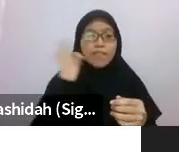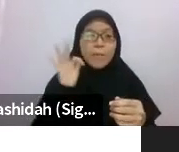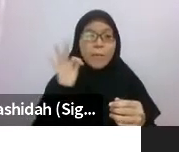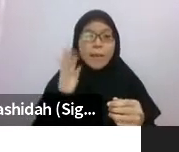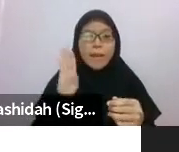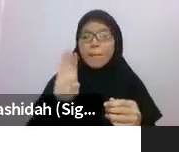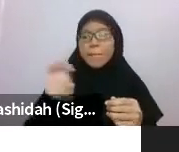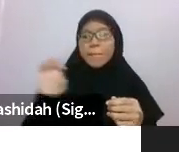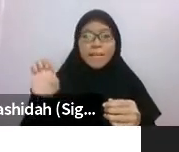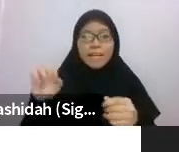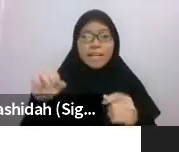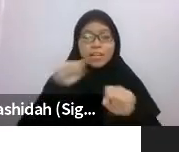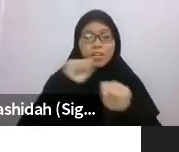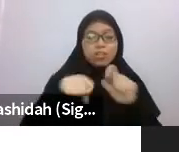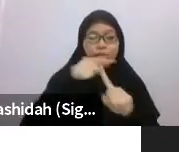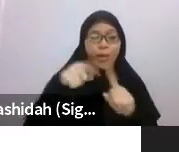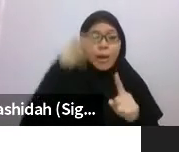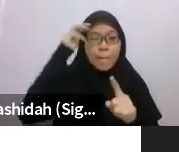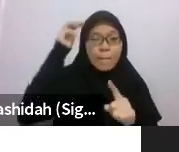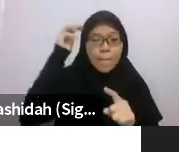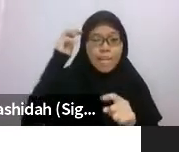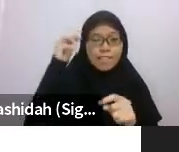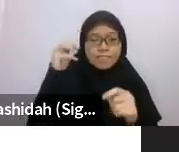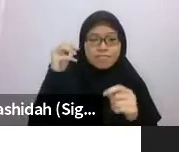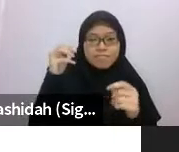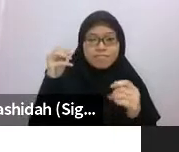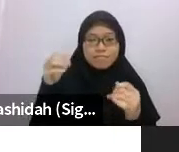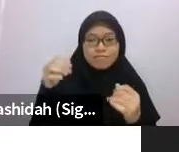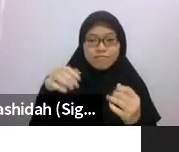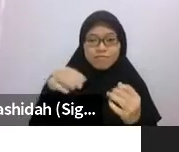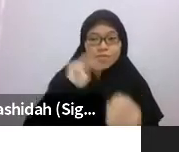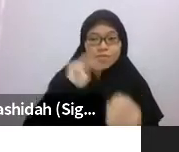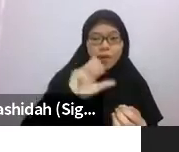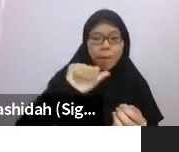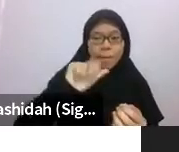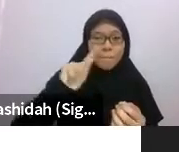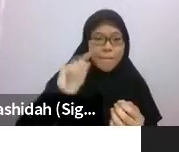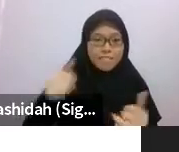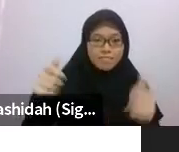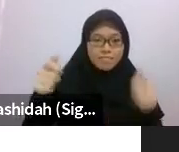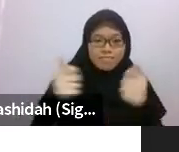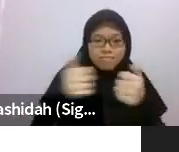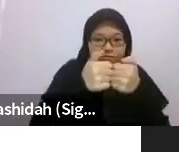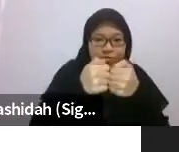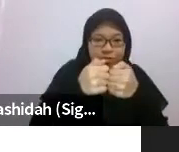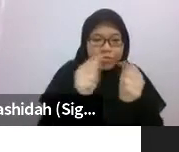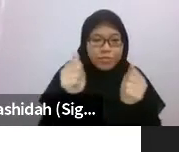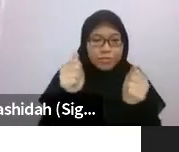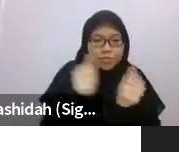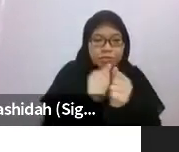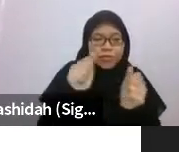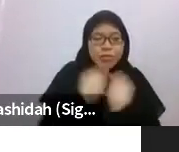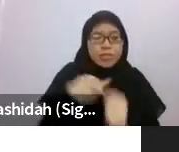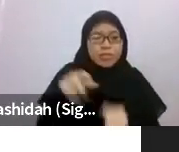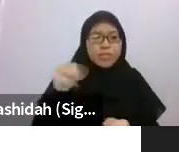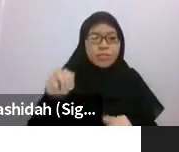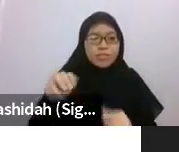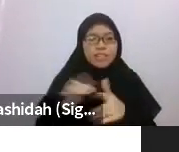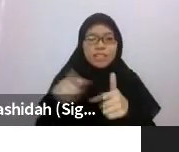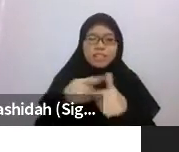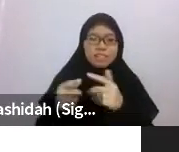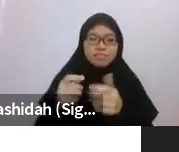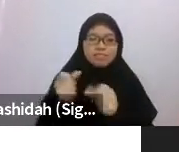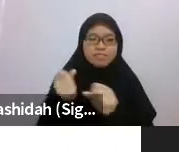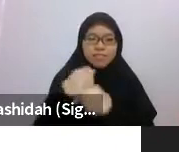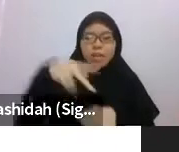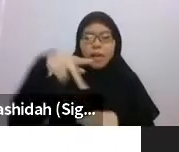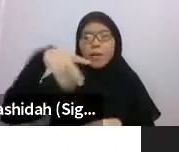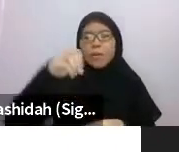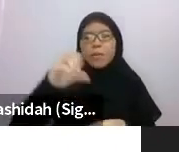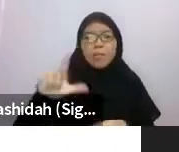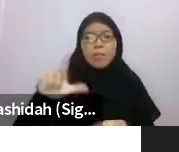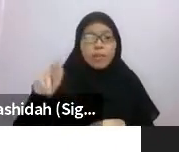The second panel: “This orchid, Ophrys apifera, makes flowers, but no bees land on them. Because the bee it mimics went extinct long ago.”